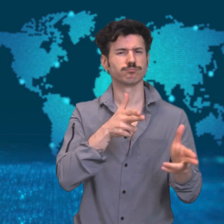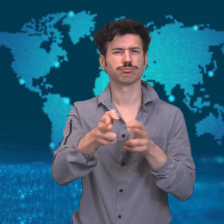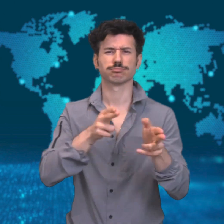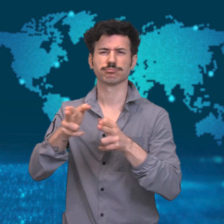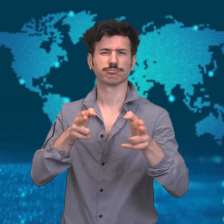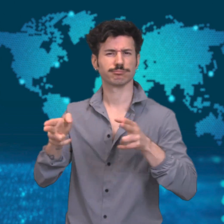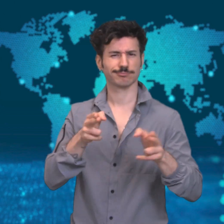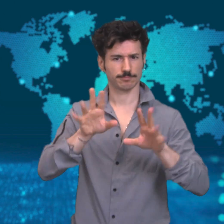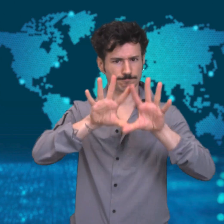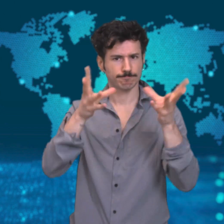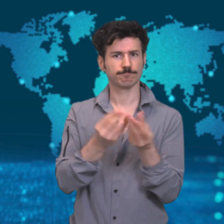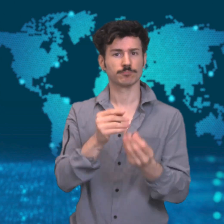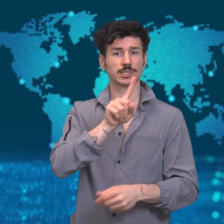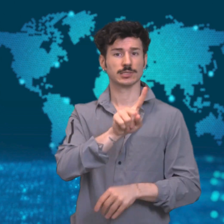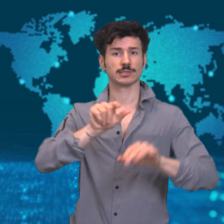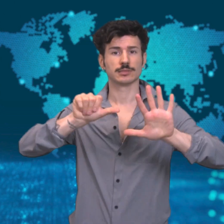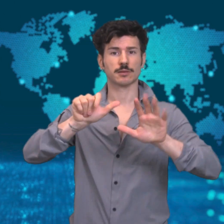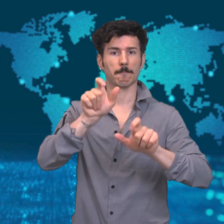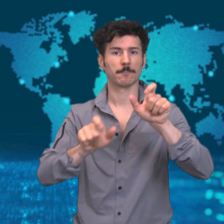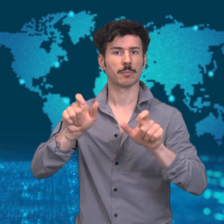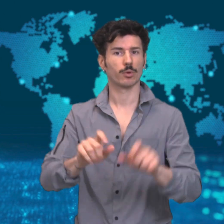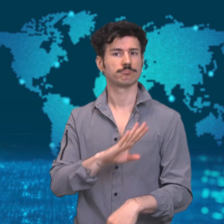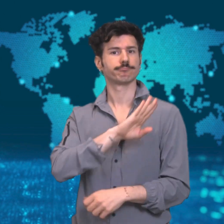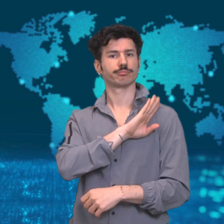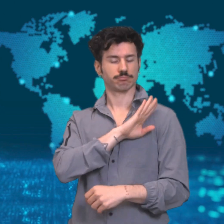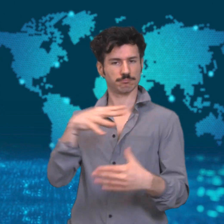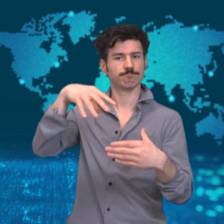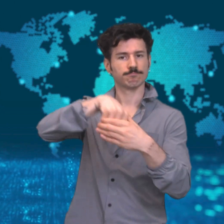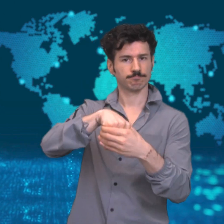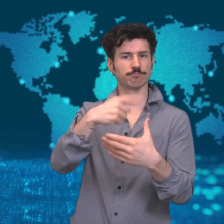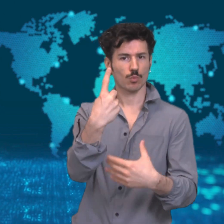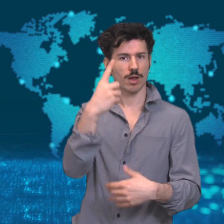officer, were randomly killed in a mass shooting